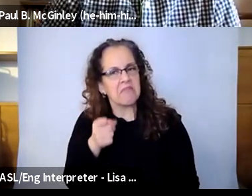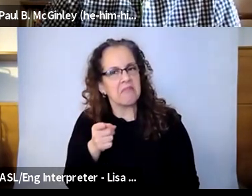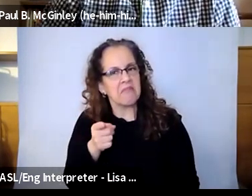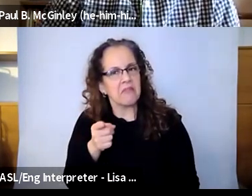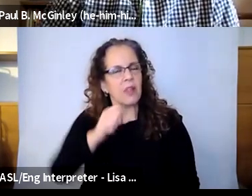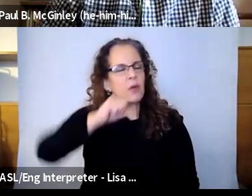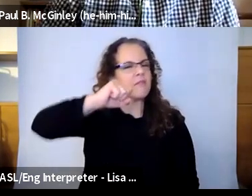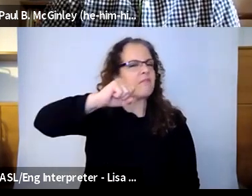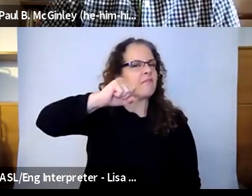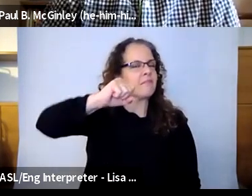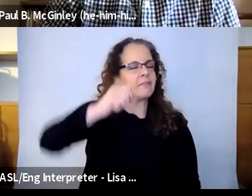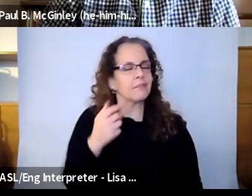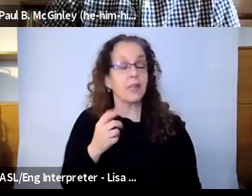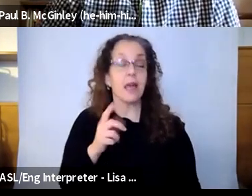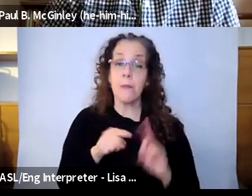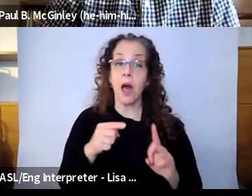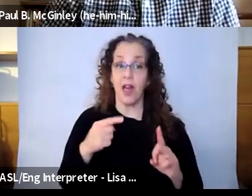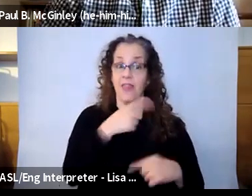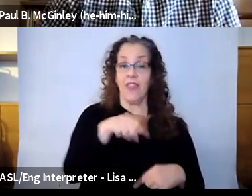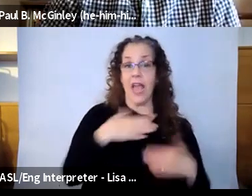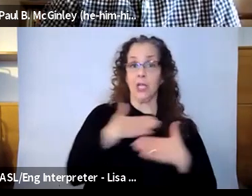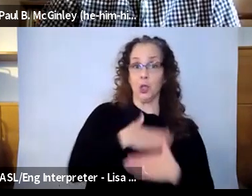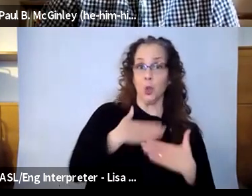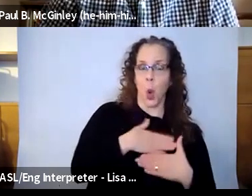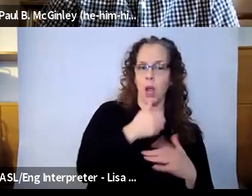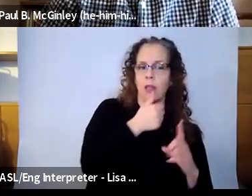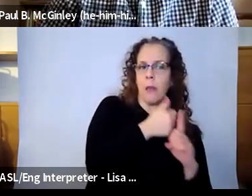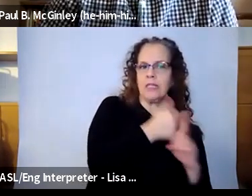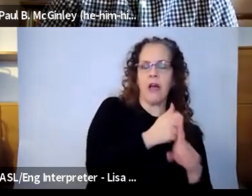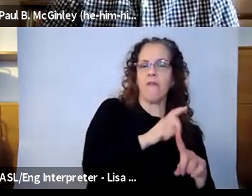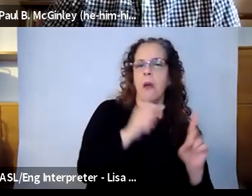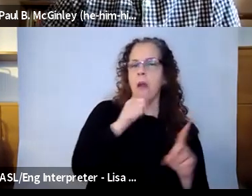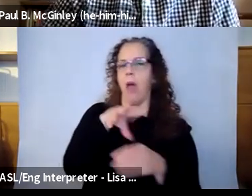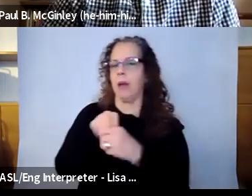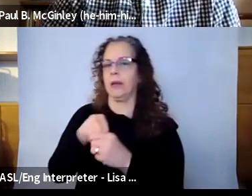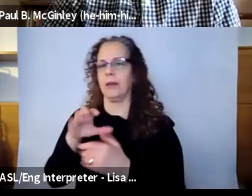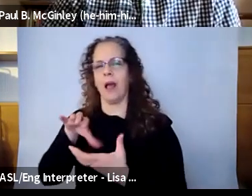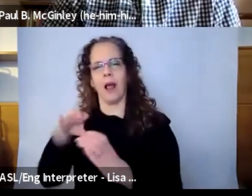bit, but they really like it. But they really are pushed away from it. So I think that's why, I thought that was really